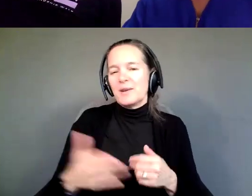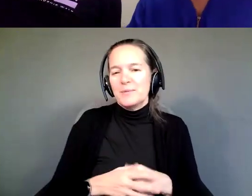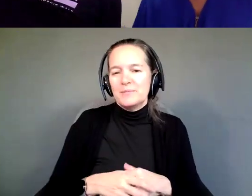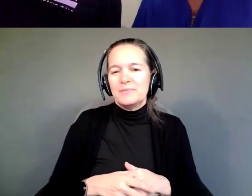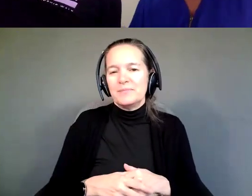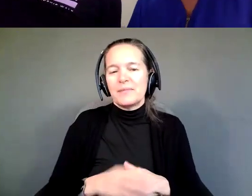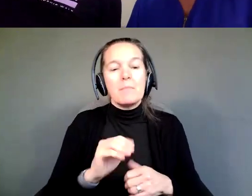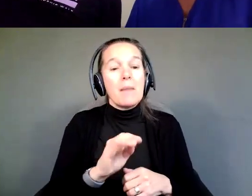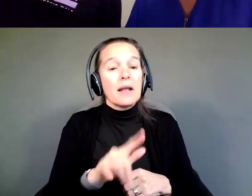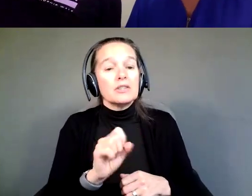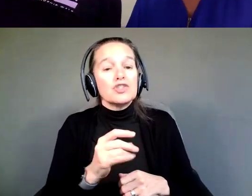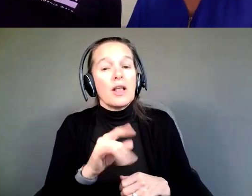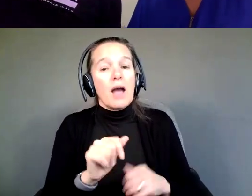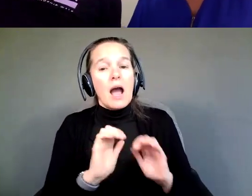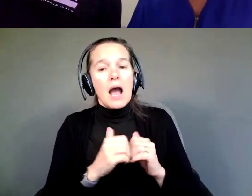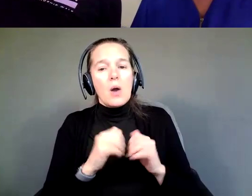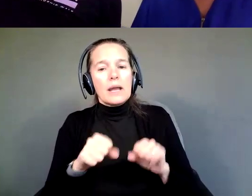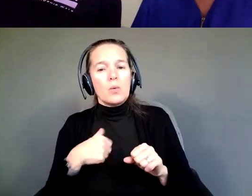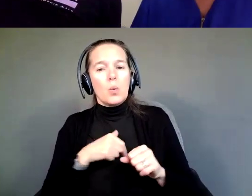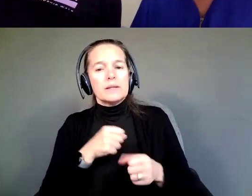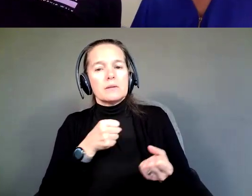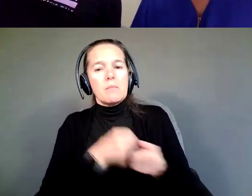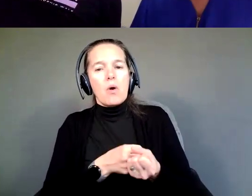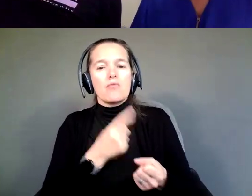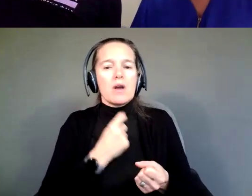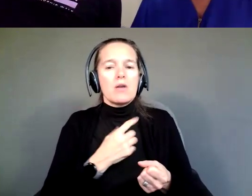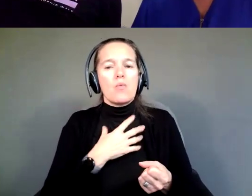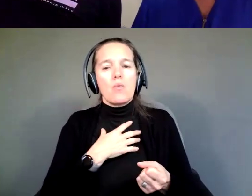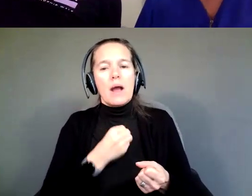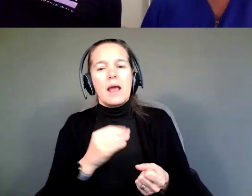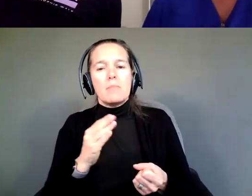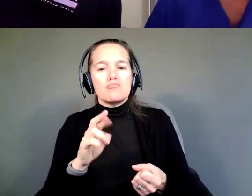Michael and Sheila, how can we support Red, White and Brew and Budding Violet?